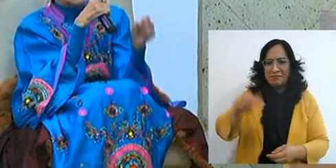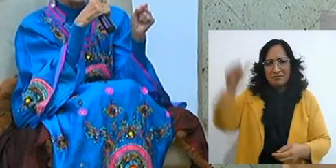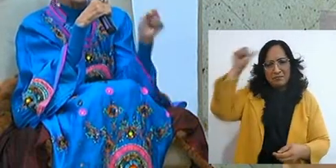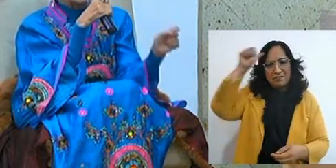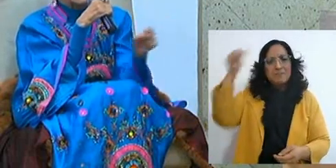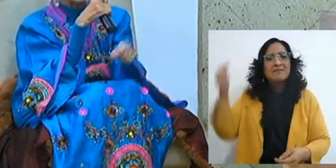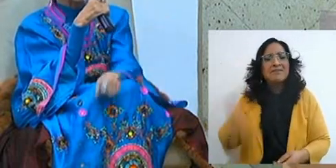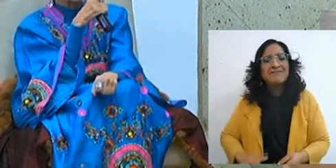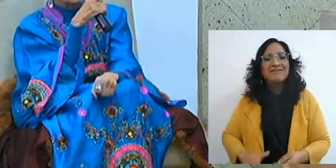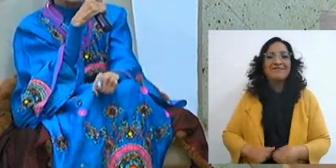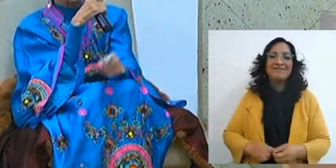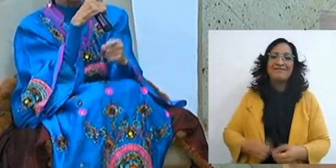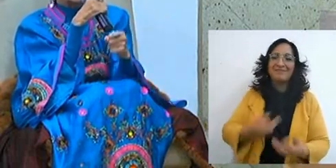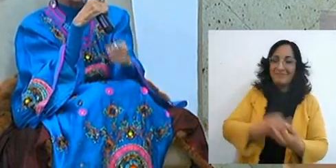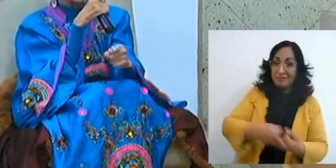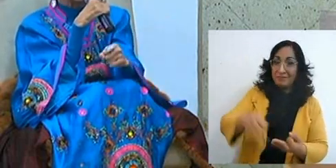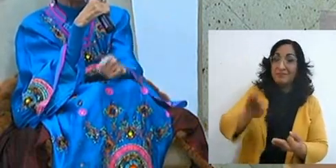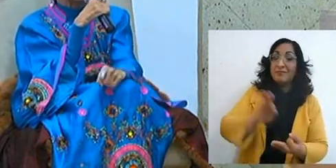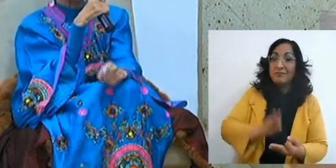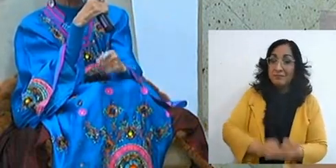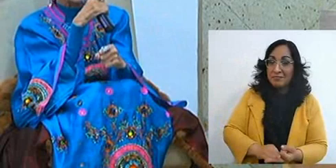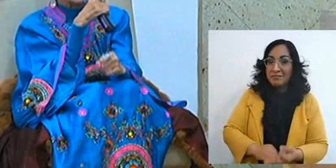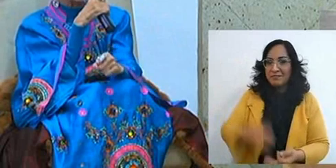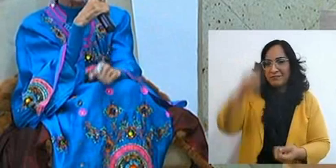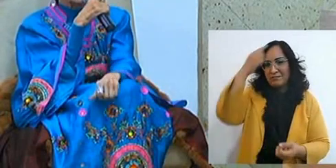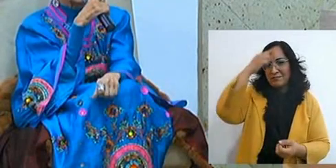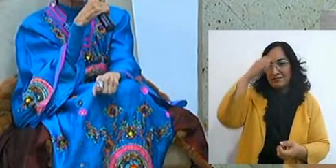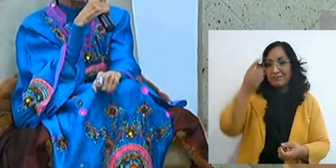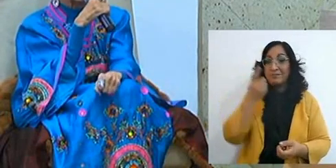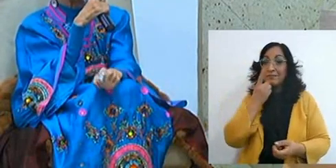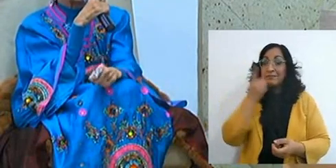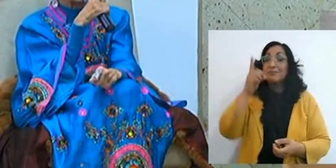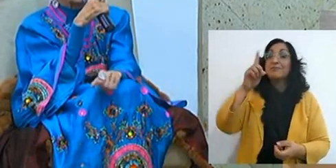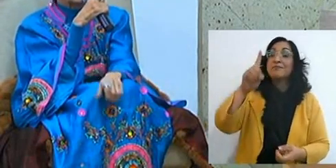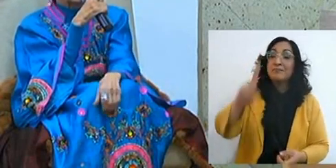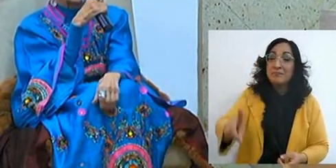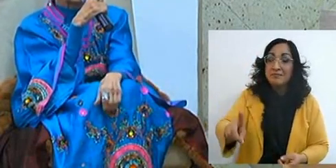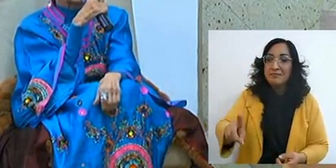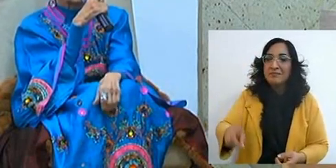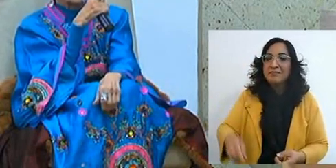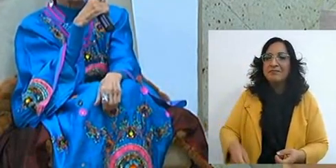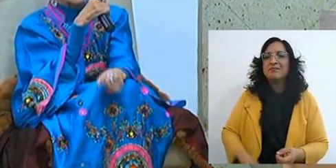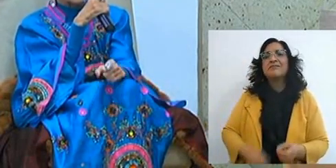courage to defend the rights of Jesus Christ in our lives,